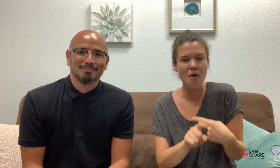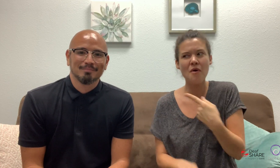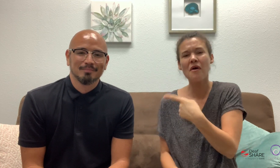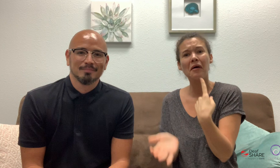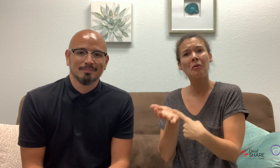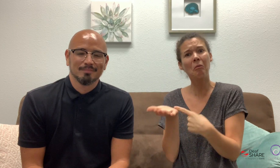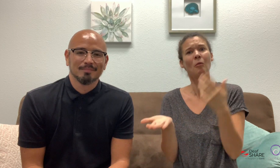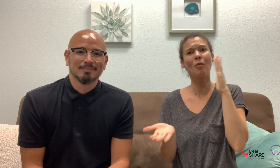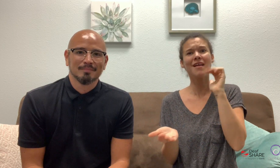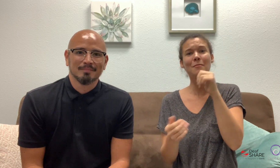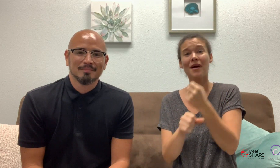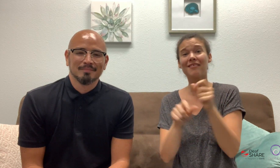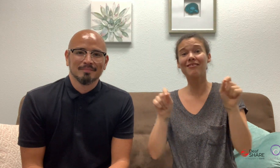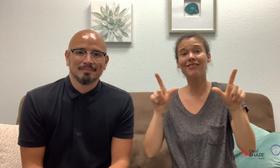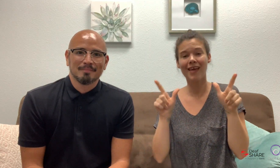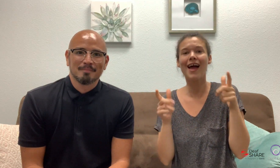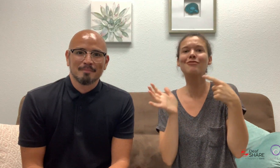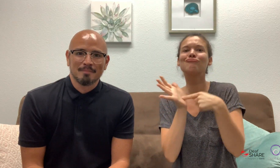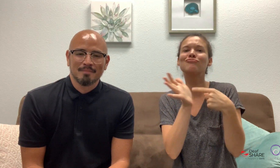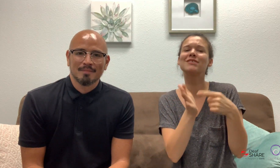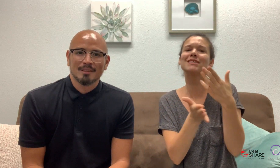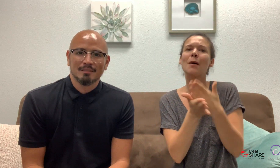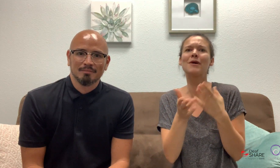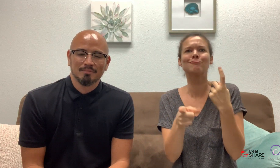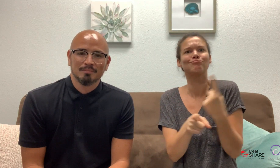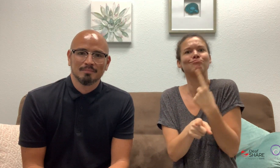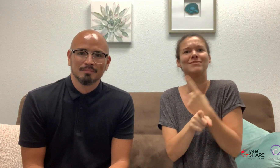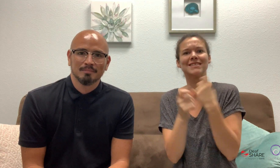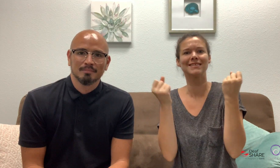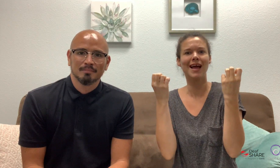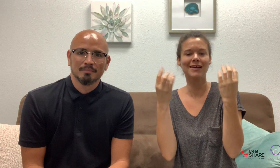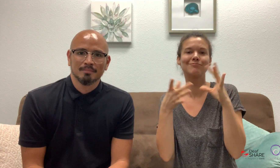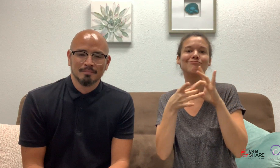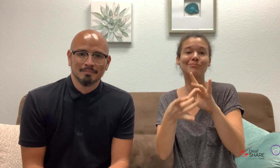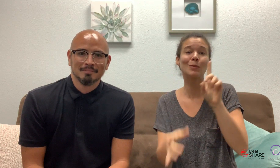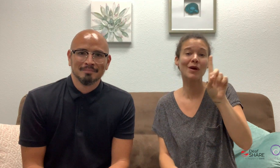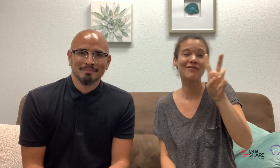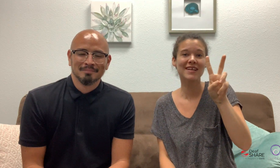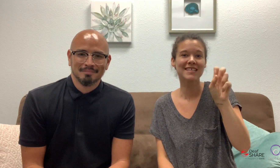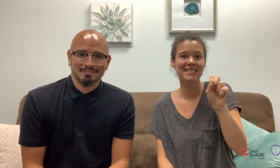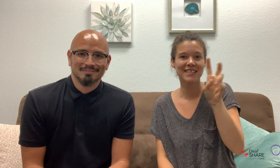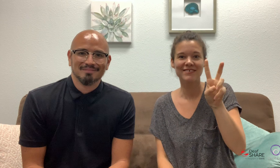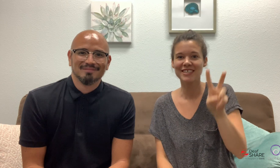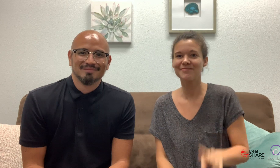We thought it would be helpful to create a vlog that shows appropriate signs related to DV/SV.